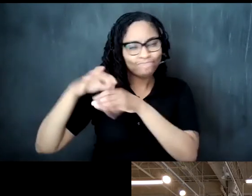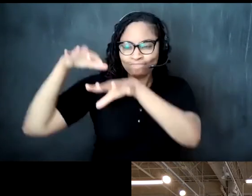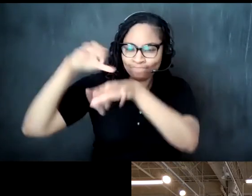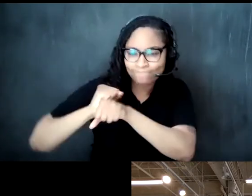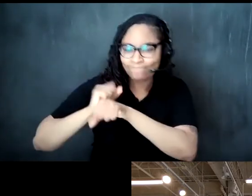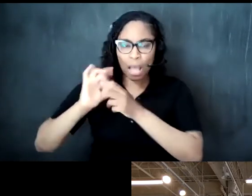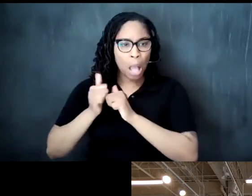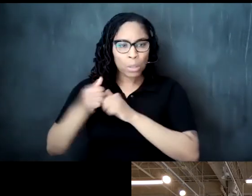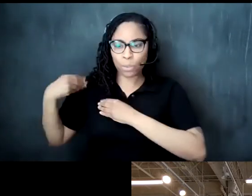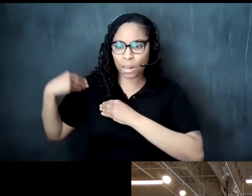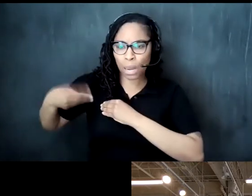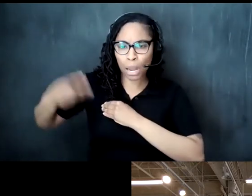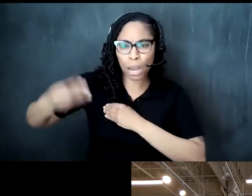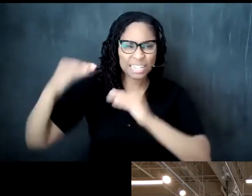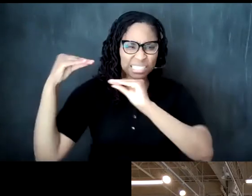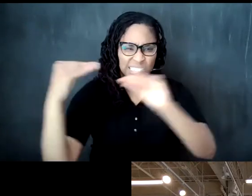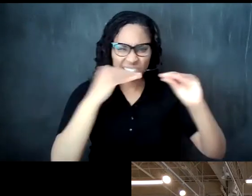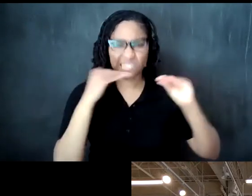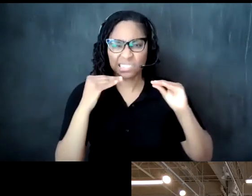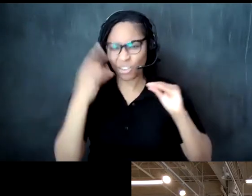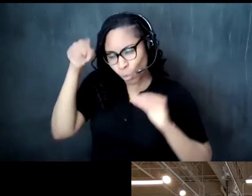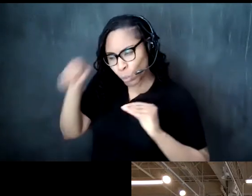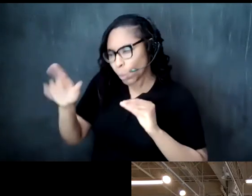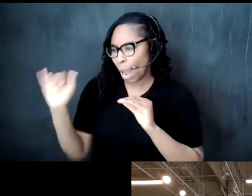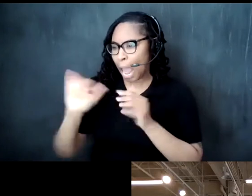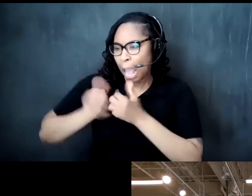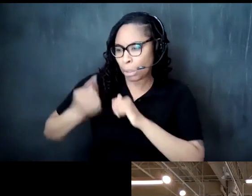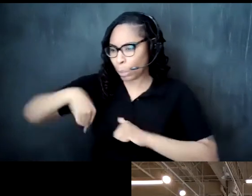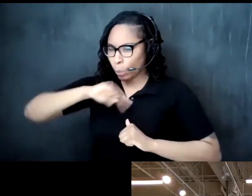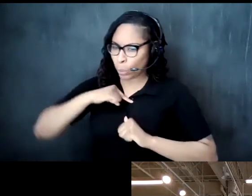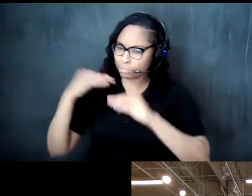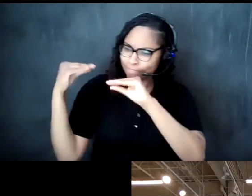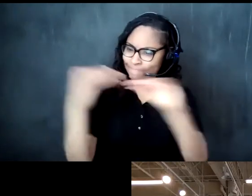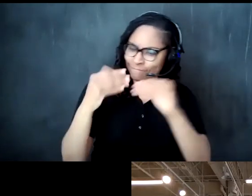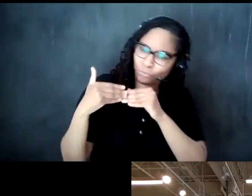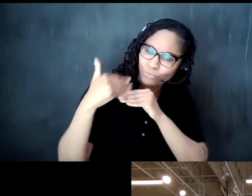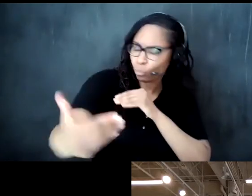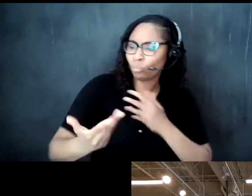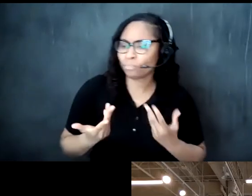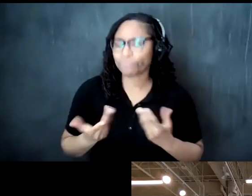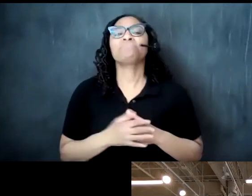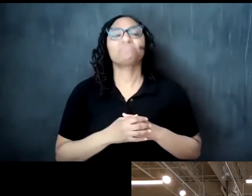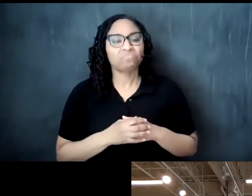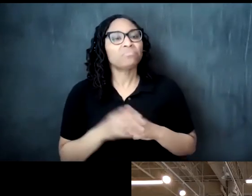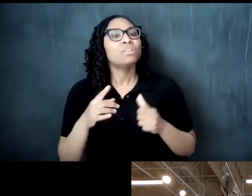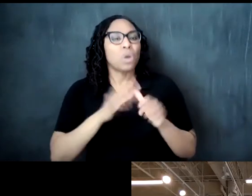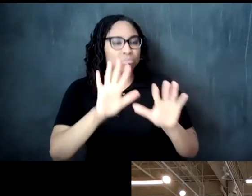for generations as it has for you so first of all um let me go back you know in any practice